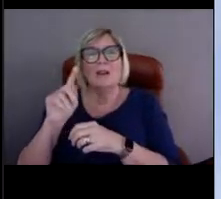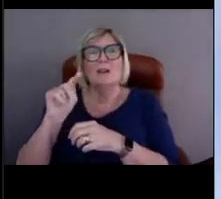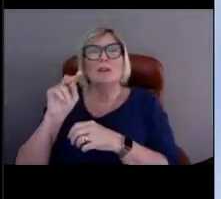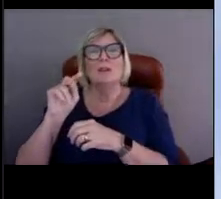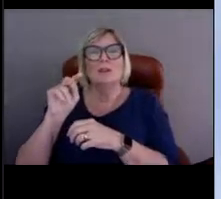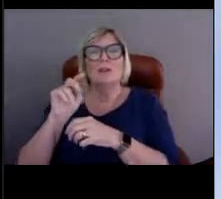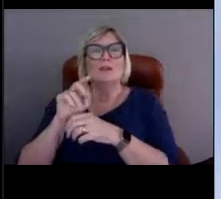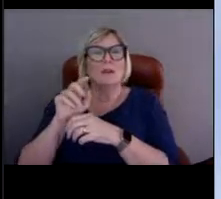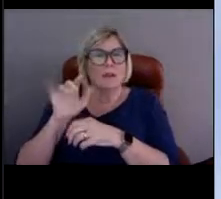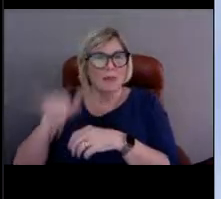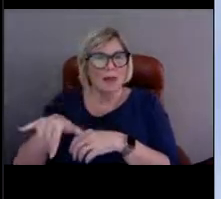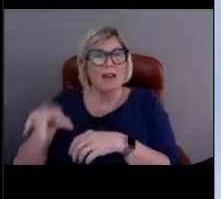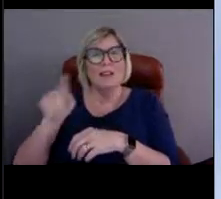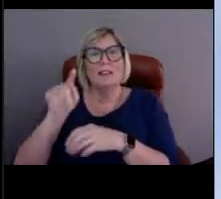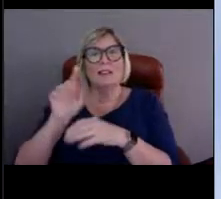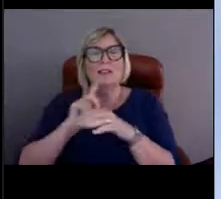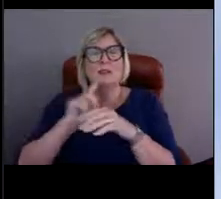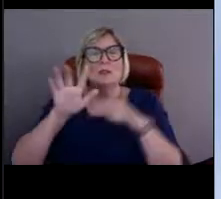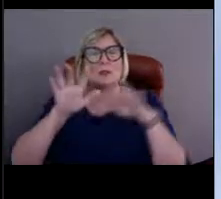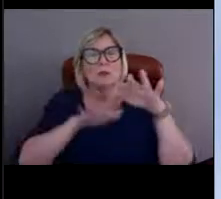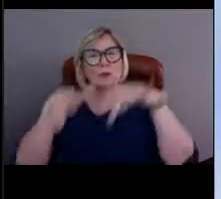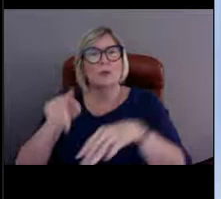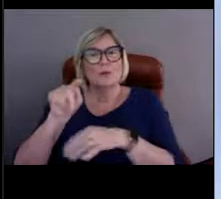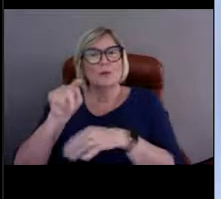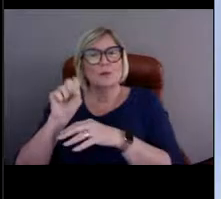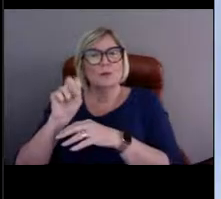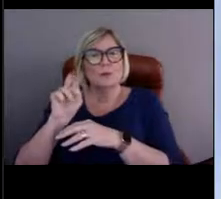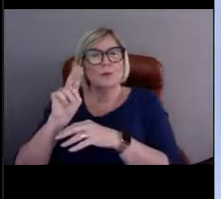the tsunami buoys, and the weather buoys, they stay in year round.